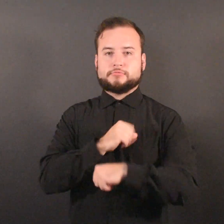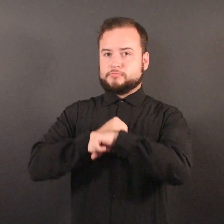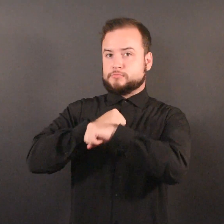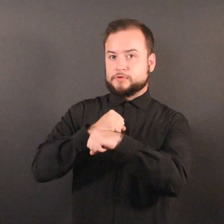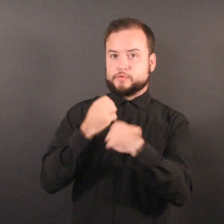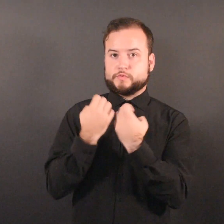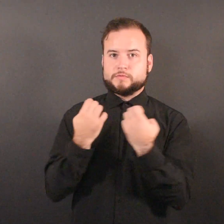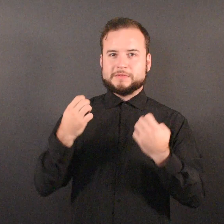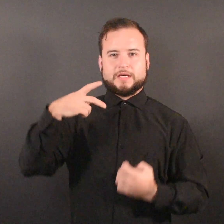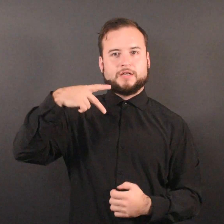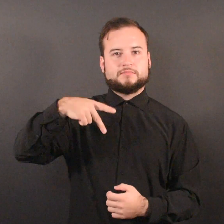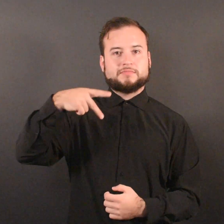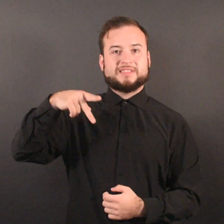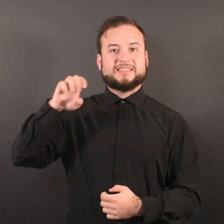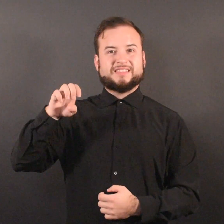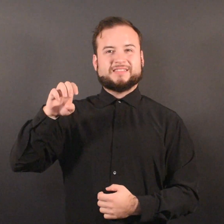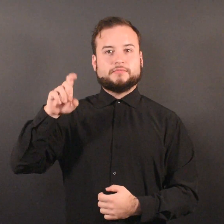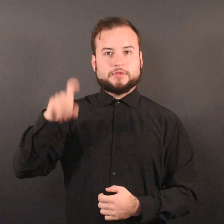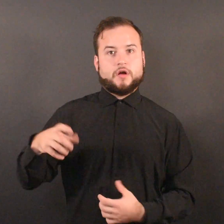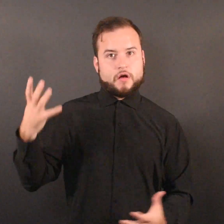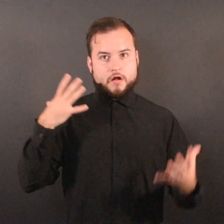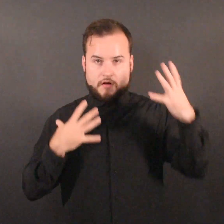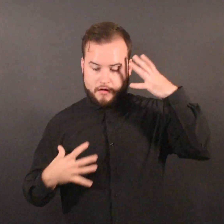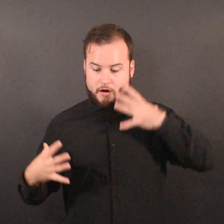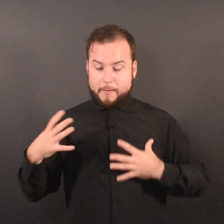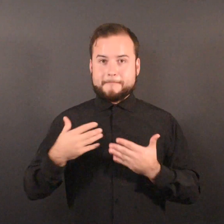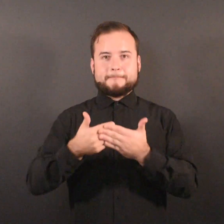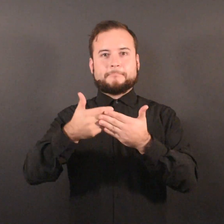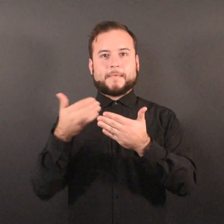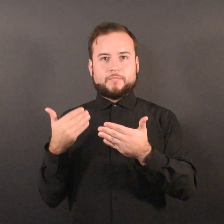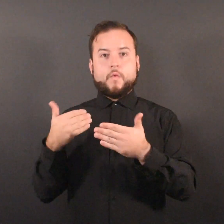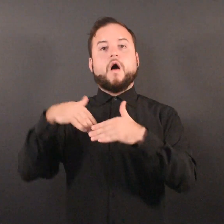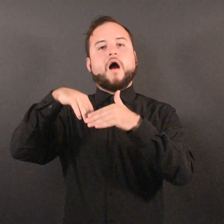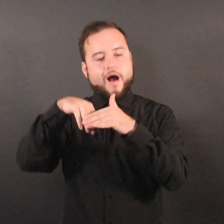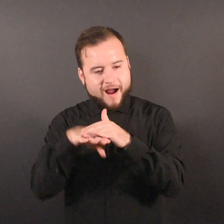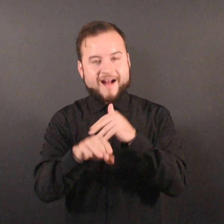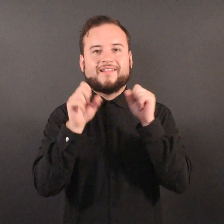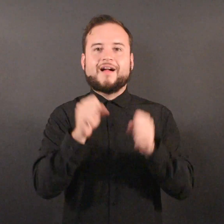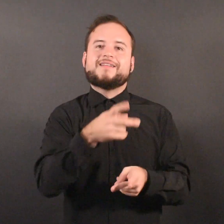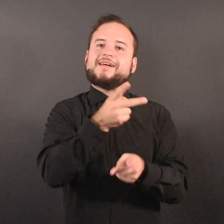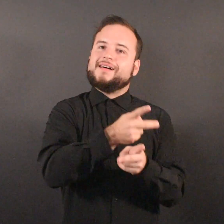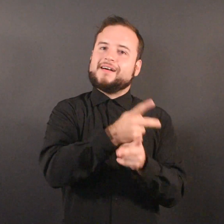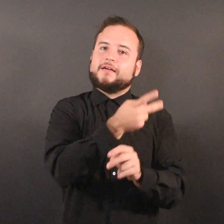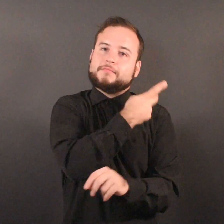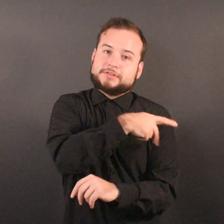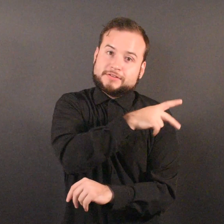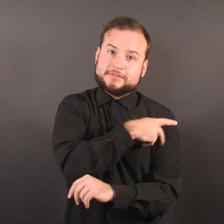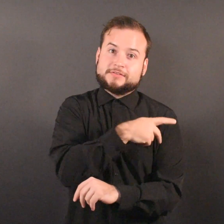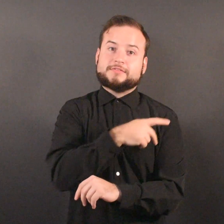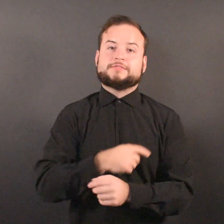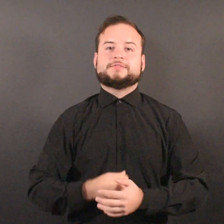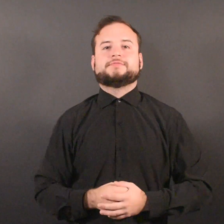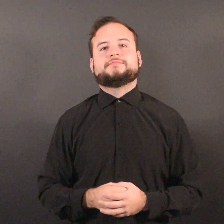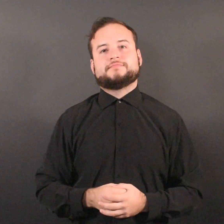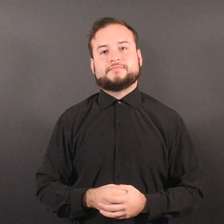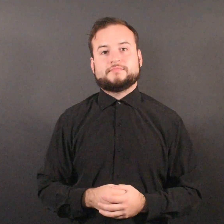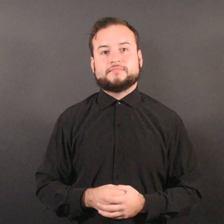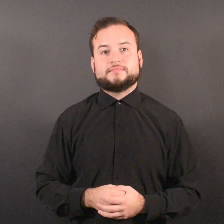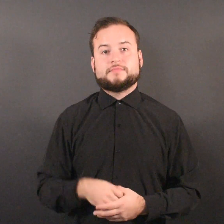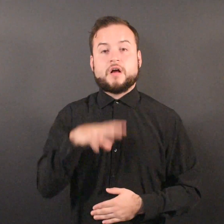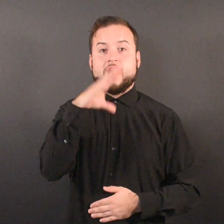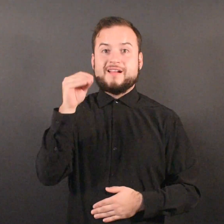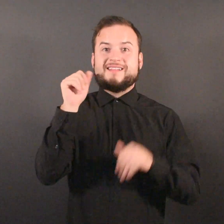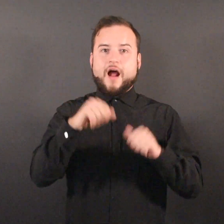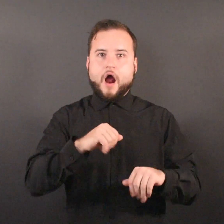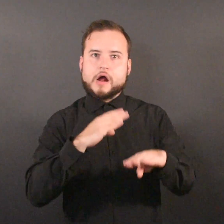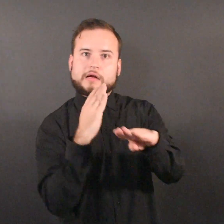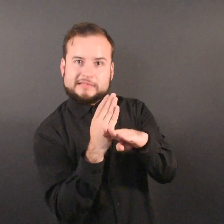before being able to care for a patient and potentially prevent a fall, and higher caseloads.